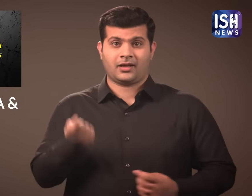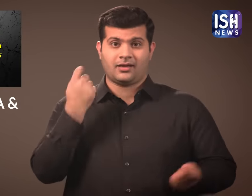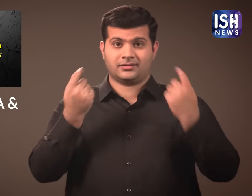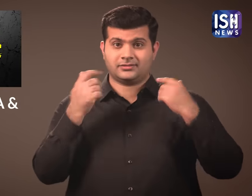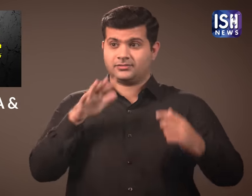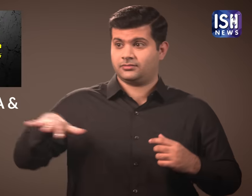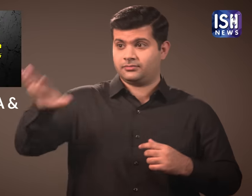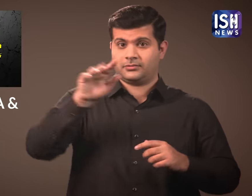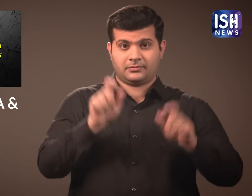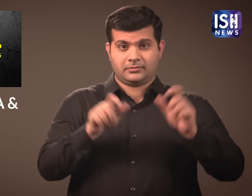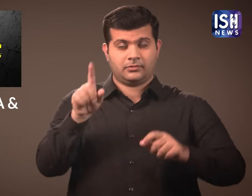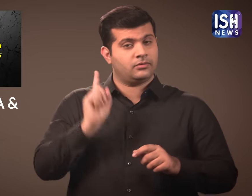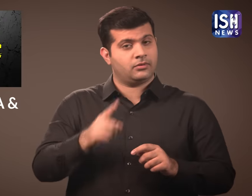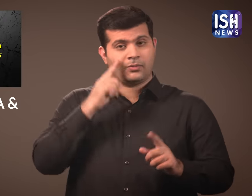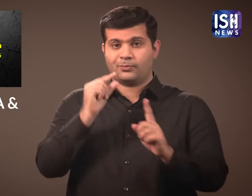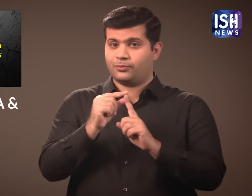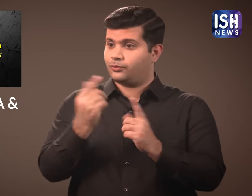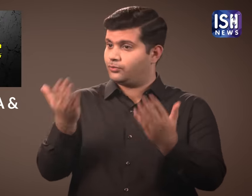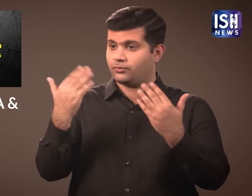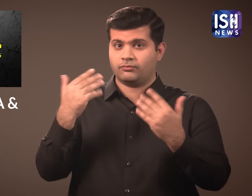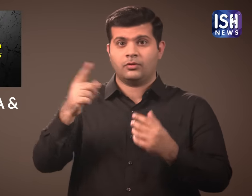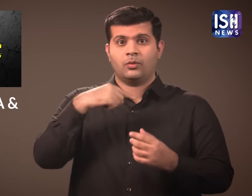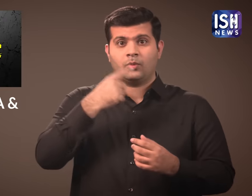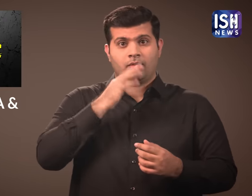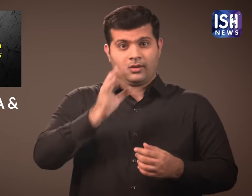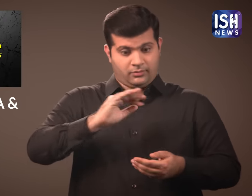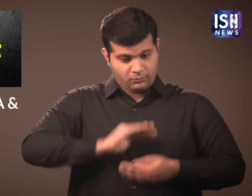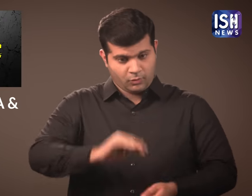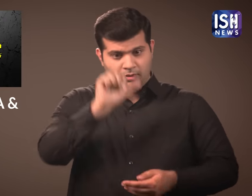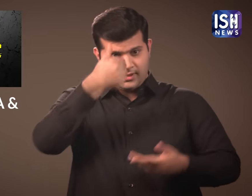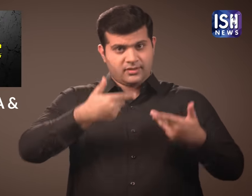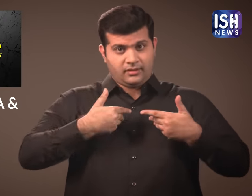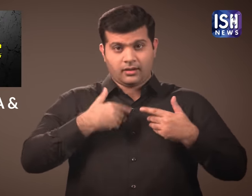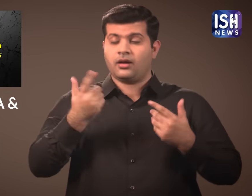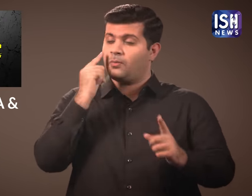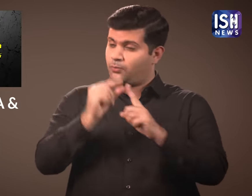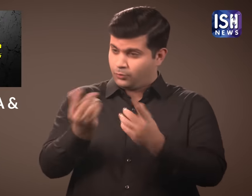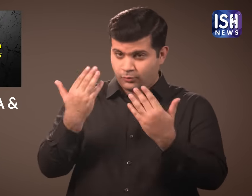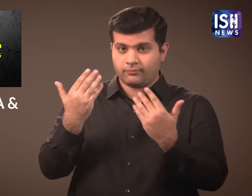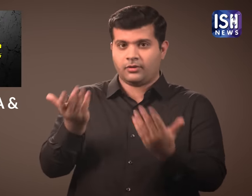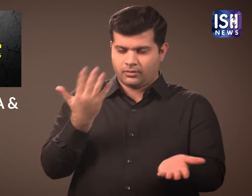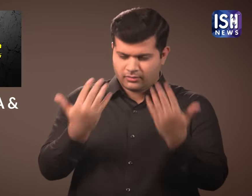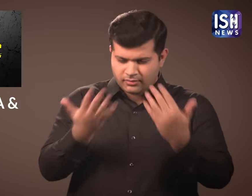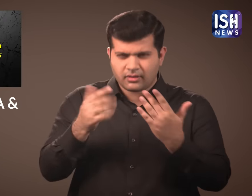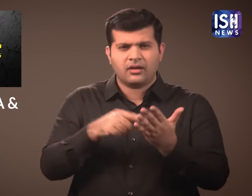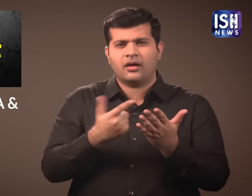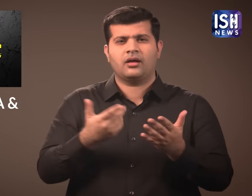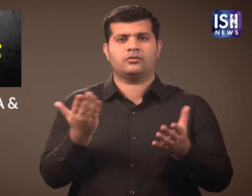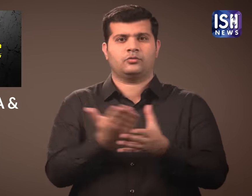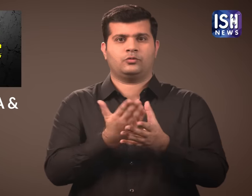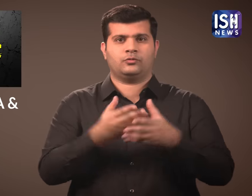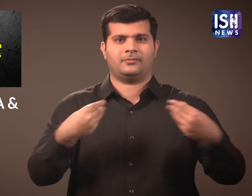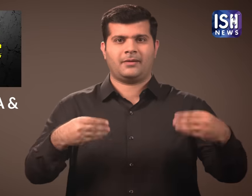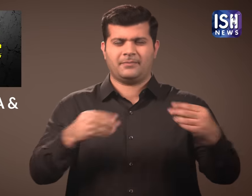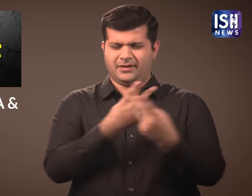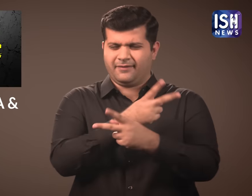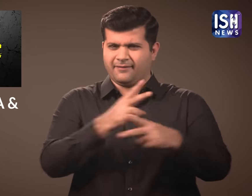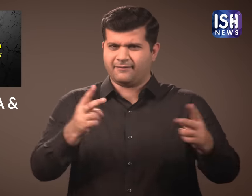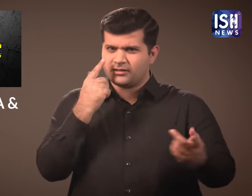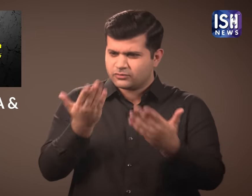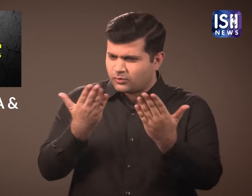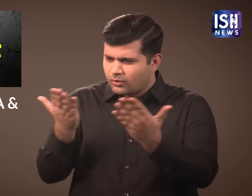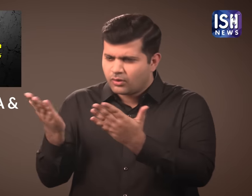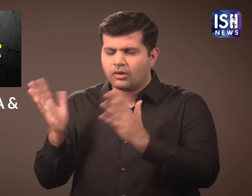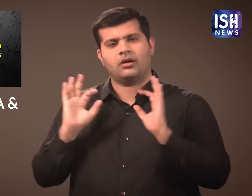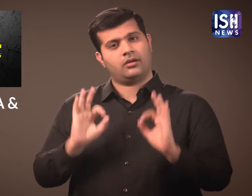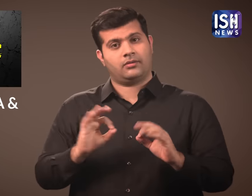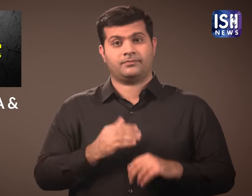In Assam people had to prove that they are Indian citizens by showing various documents.